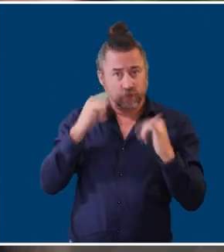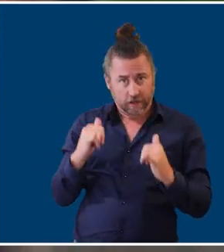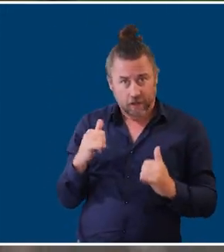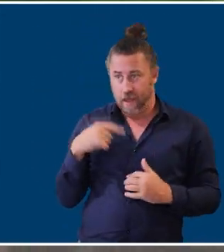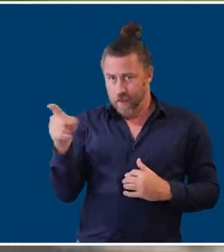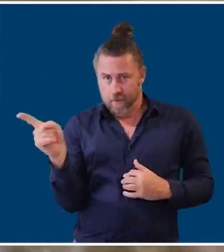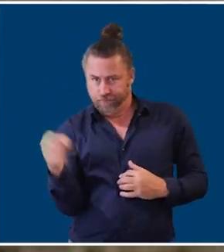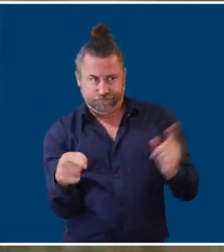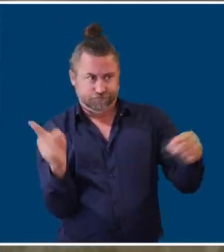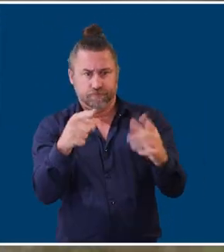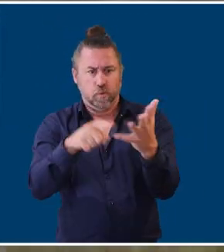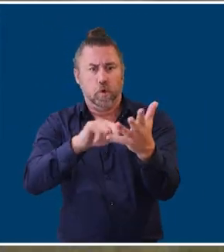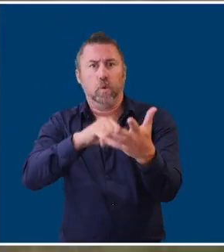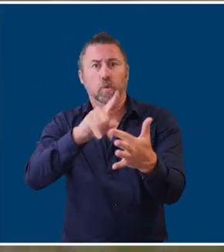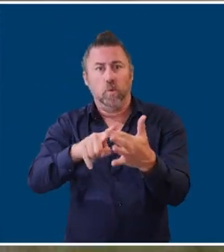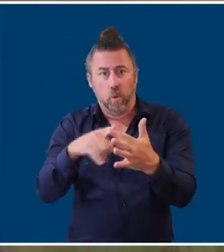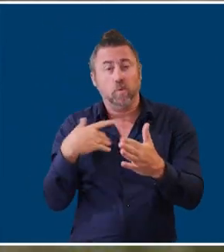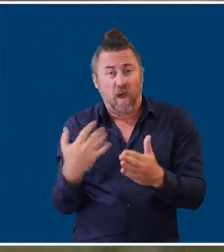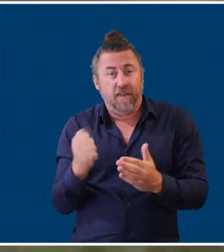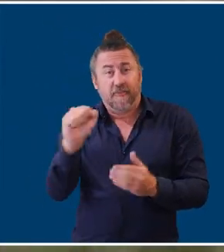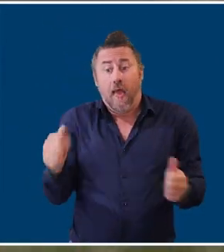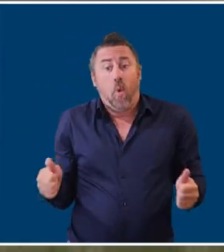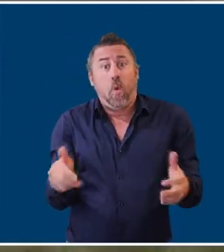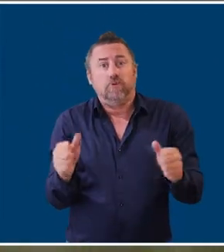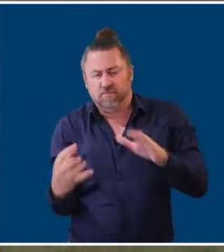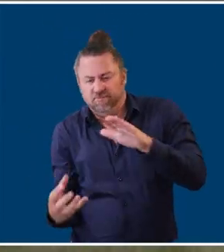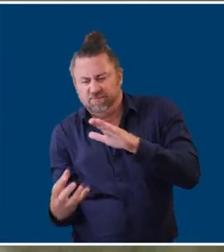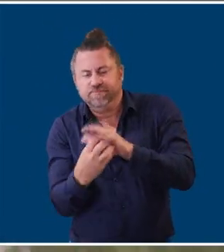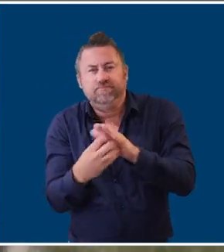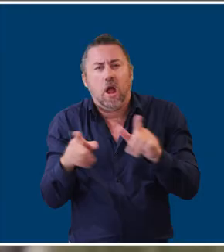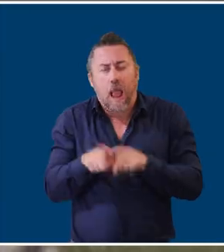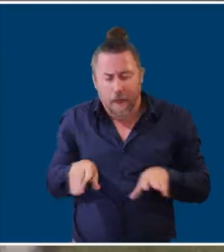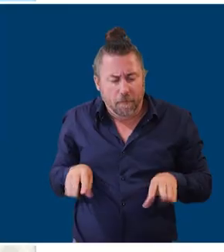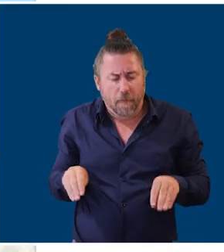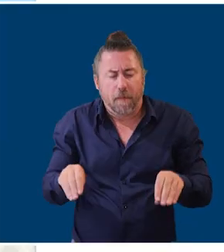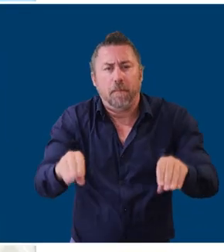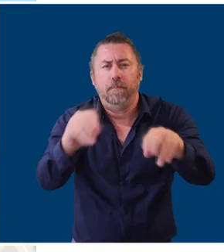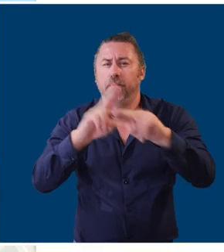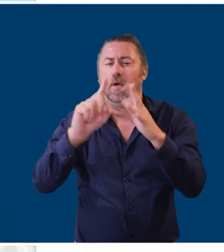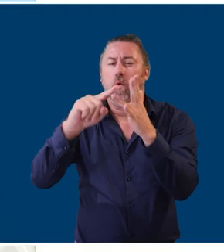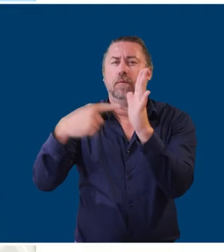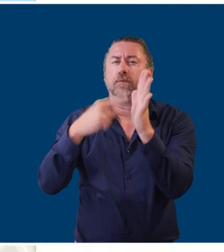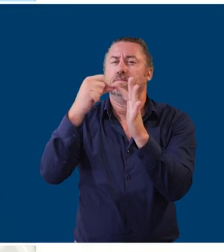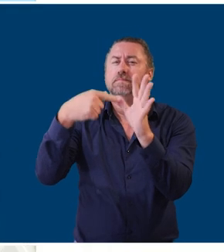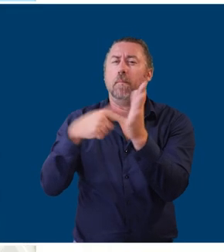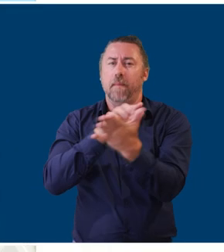have created to those wheelchairs and go ahead and collect that data and then analyse that data and that data is in visualised, and shared